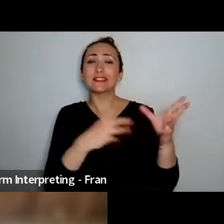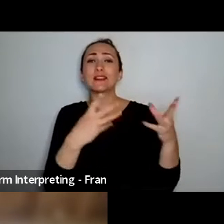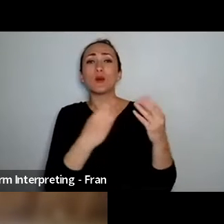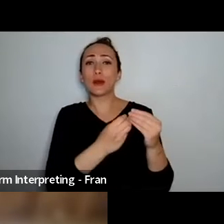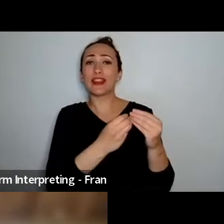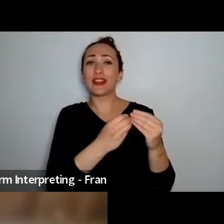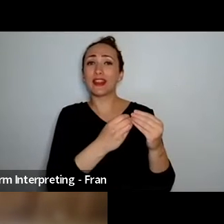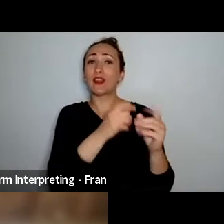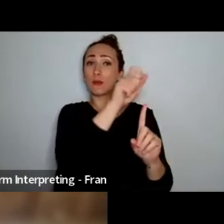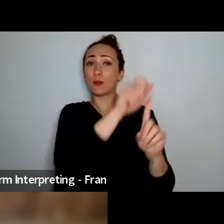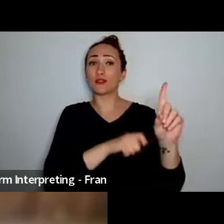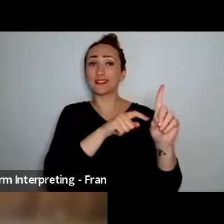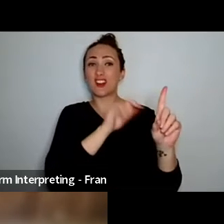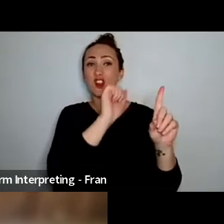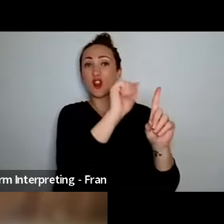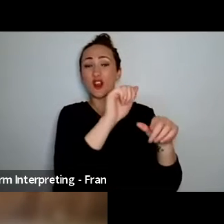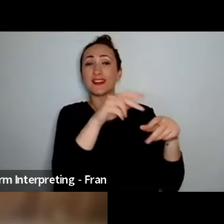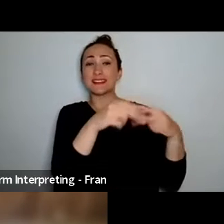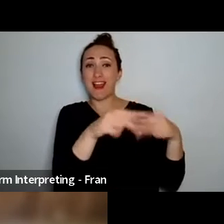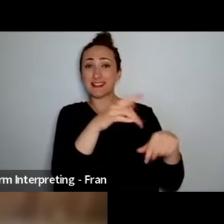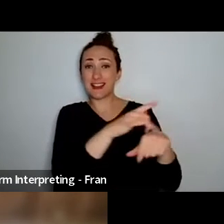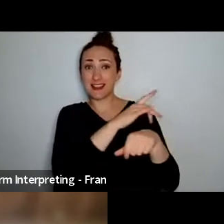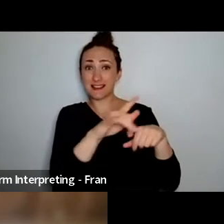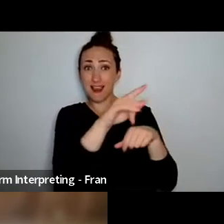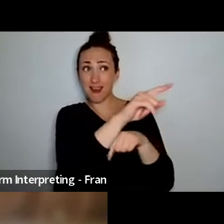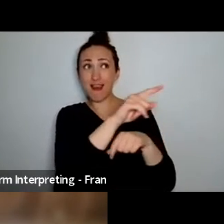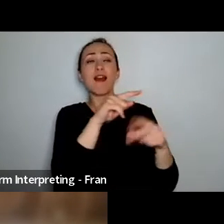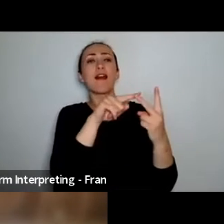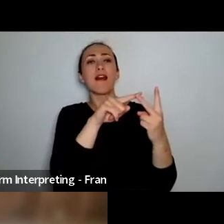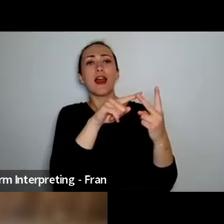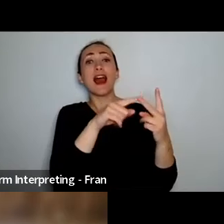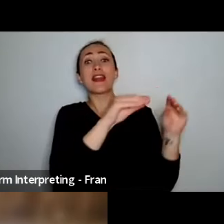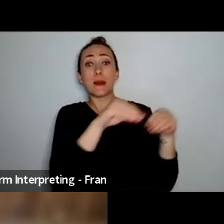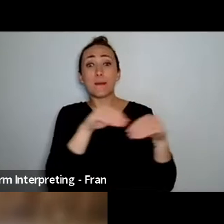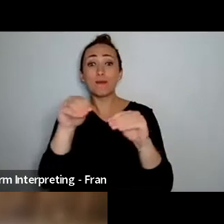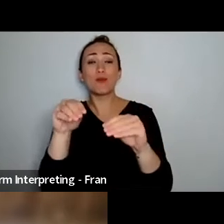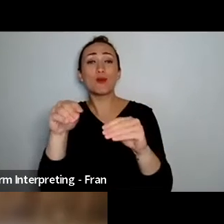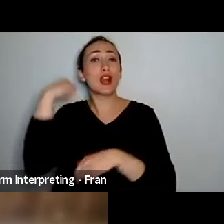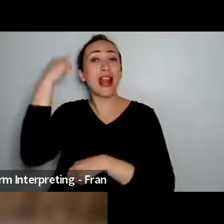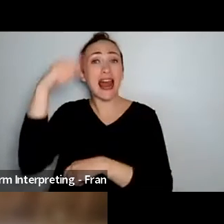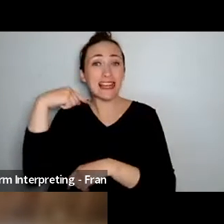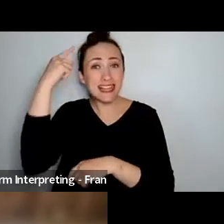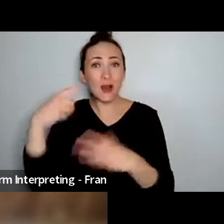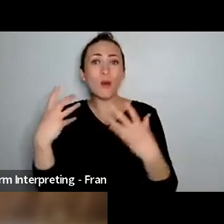company Infinity Dance Theater and and also in London with Candoco Dance Company which basically